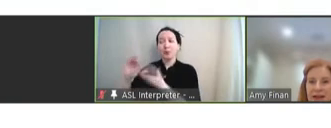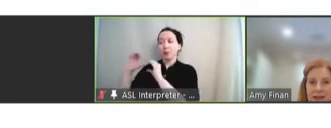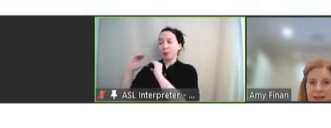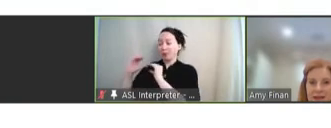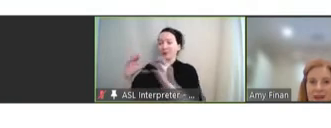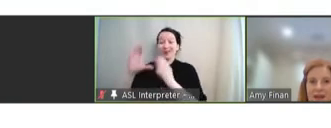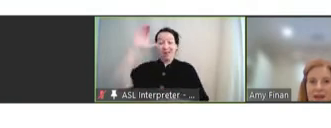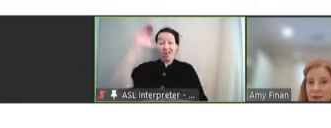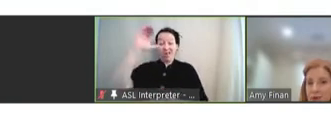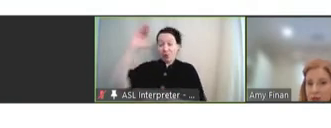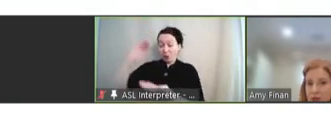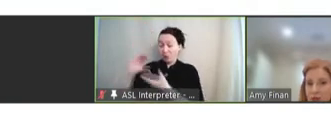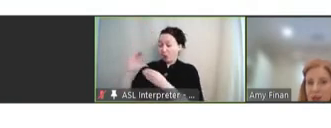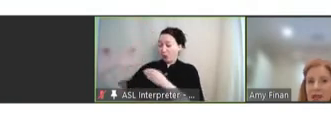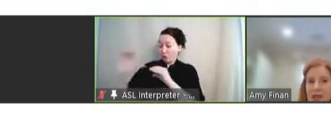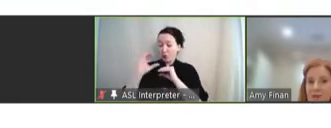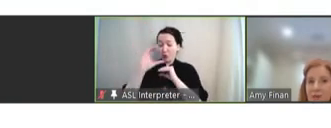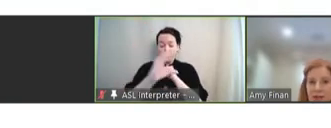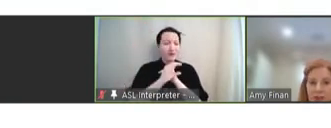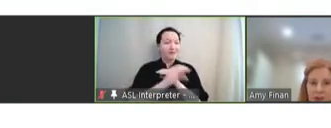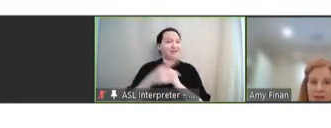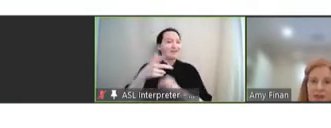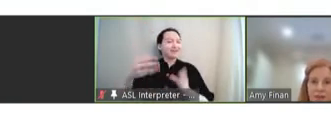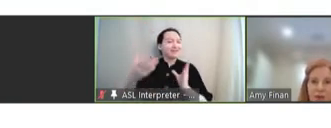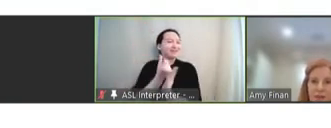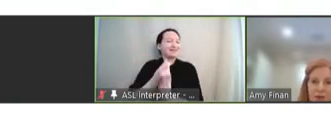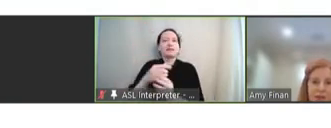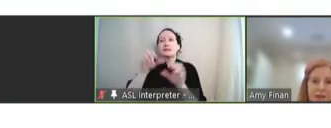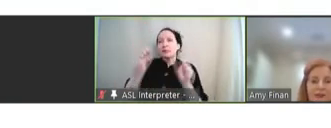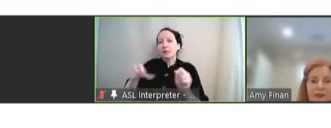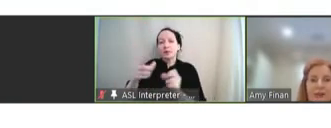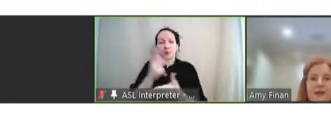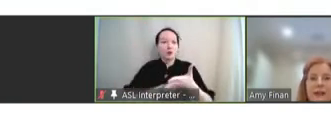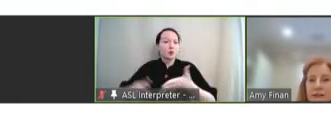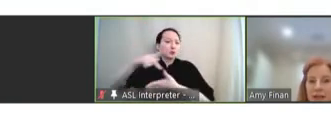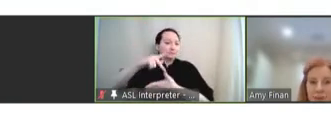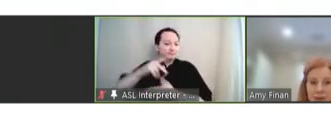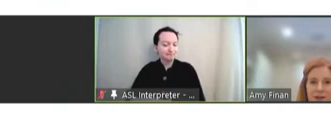assets, infrastructure, capabilities, and priorities. Next slide, please.